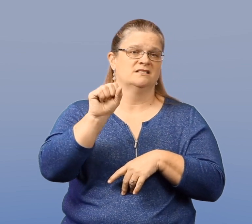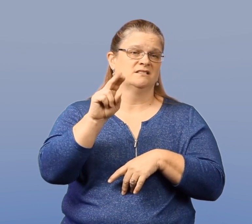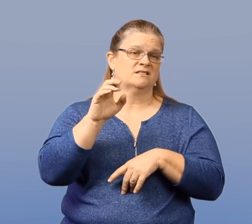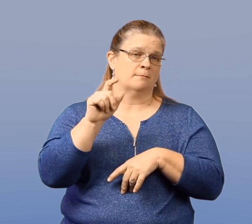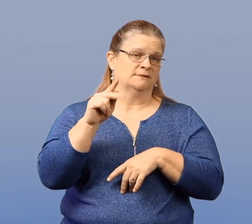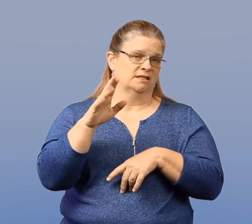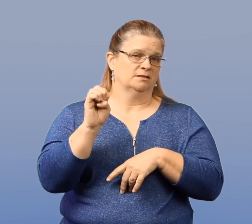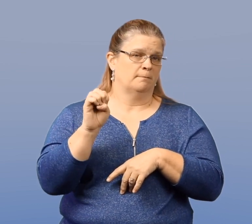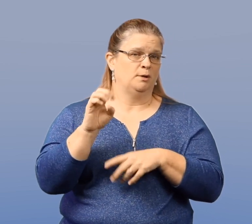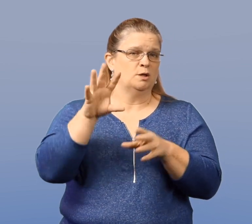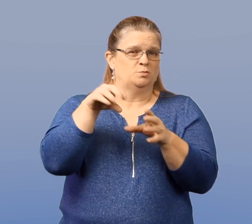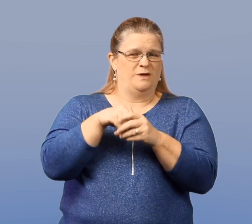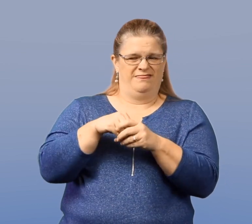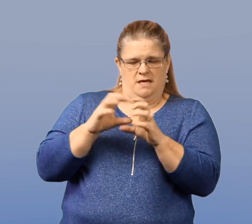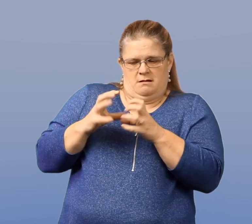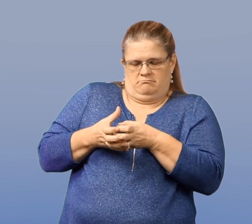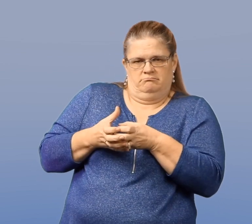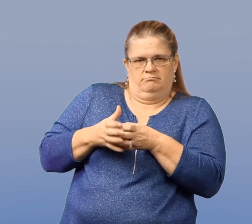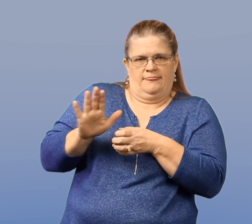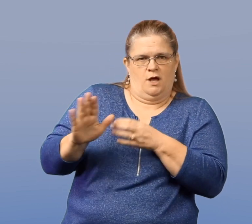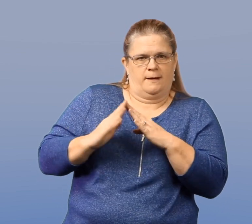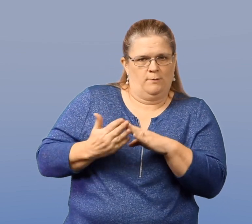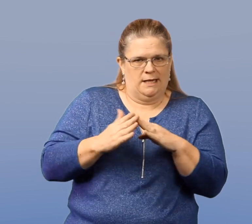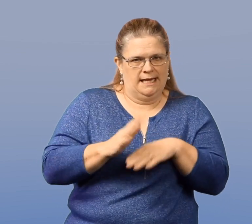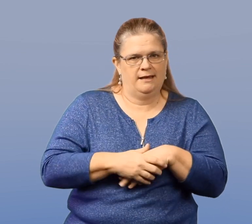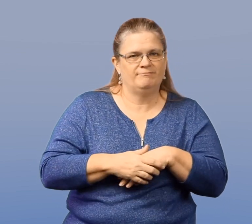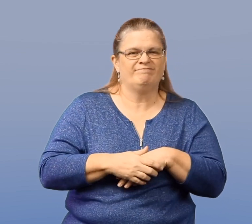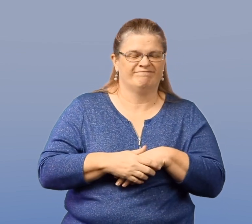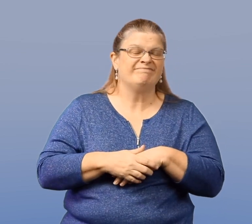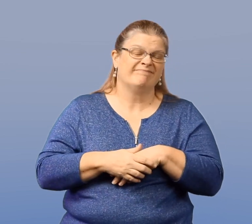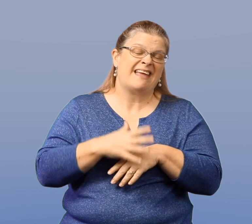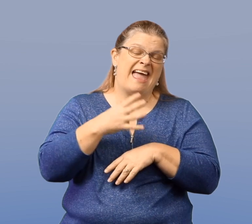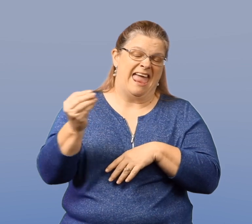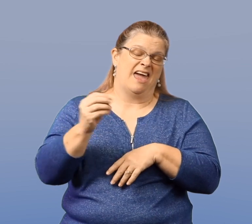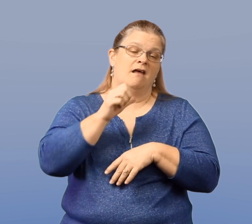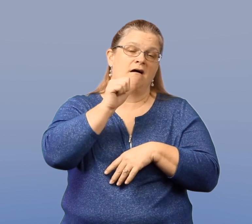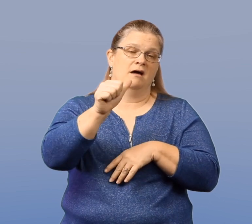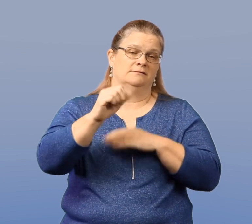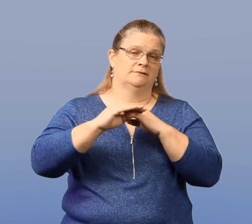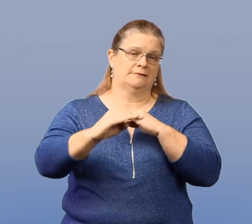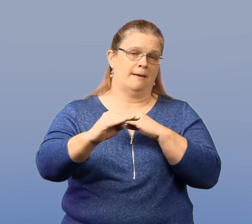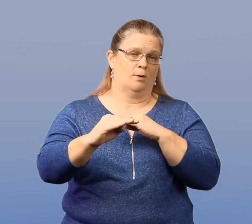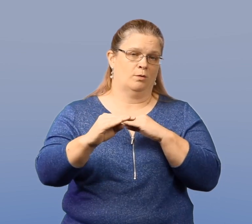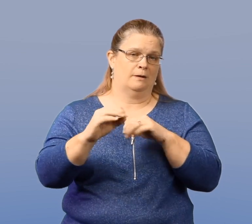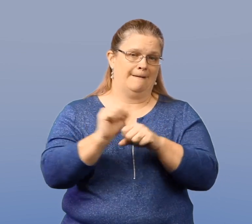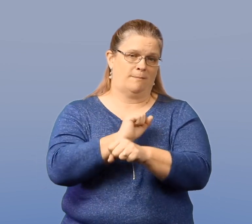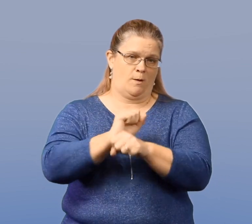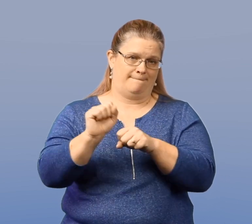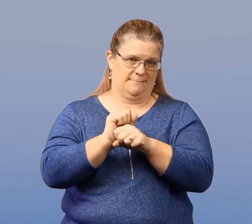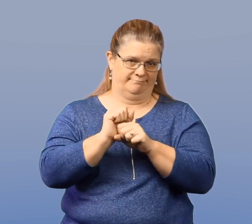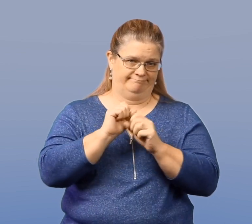There's also a high risk of substance abuse within that community as well as unstable employment.